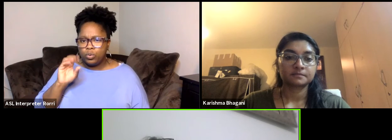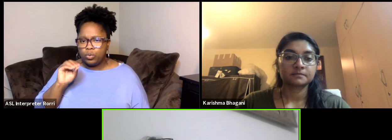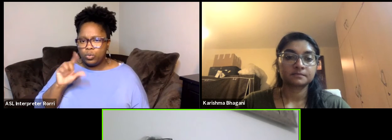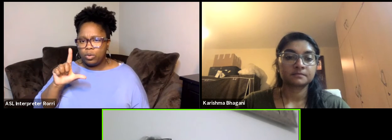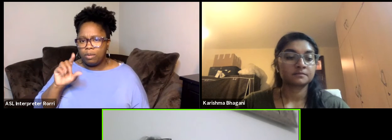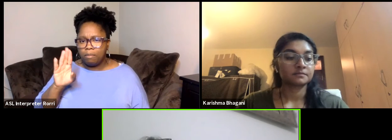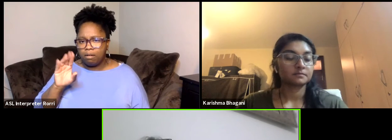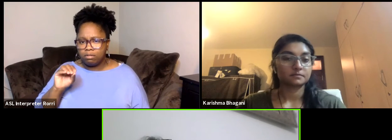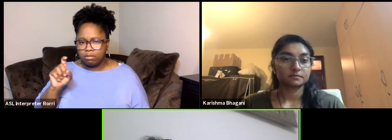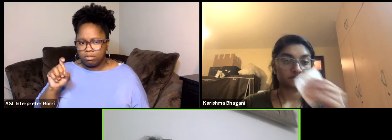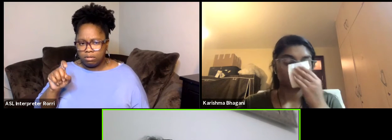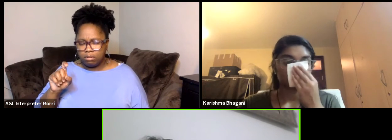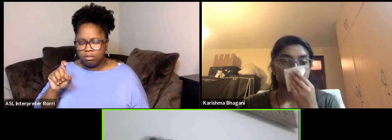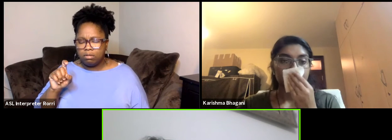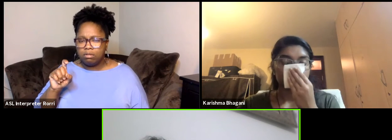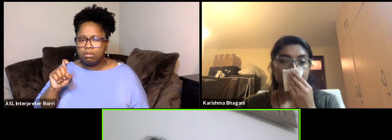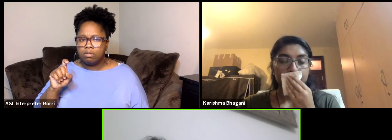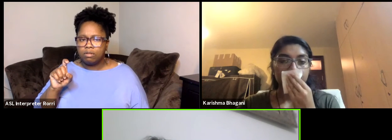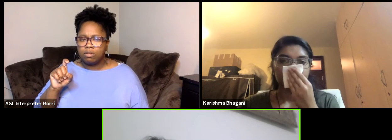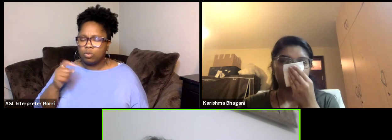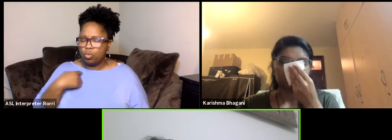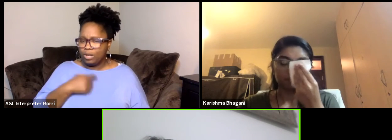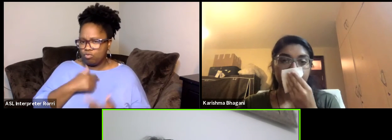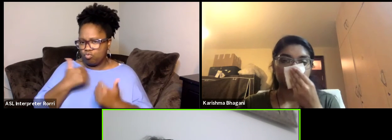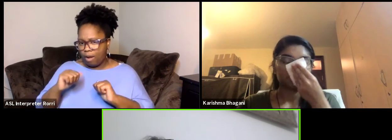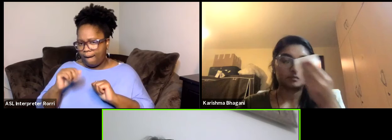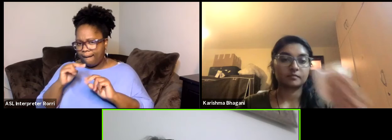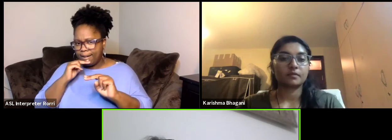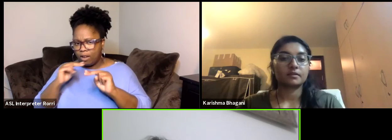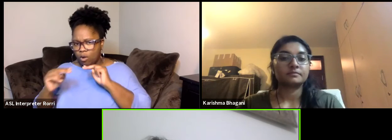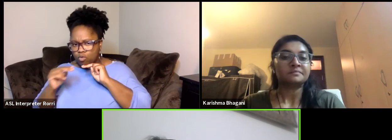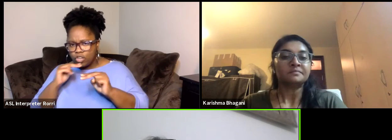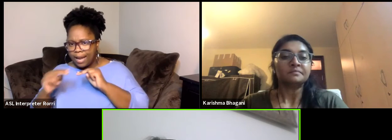where we try to negotiate for the community